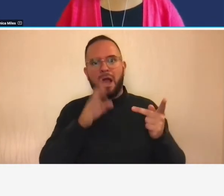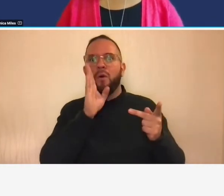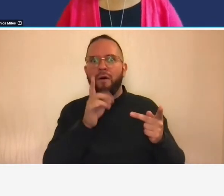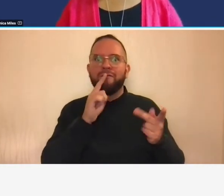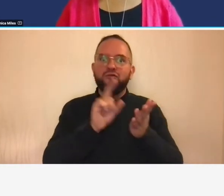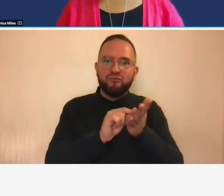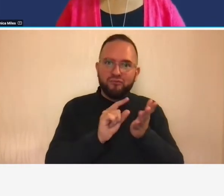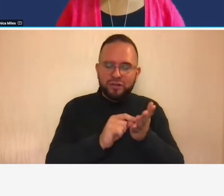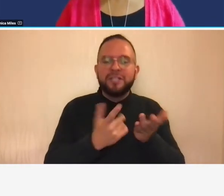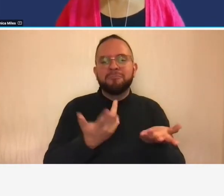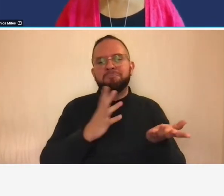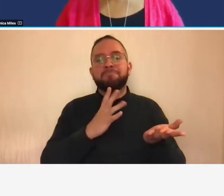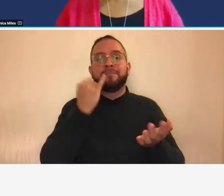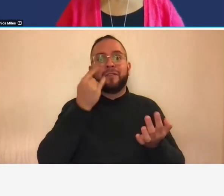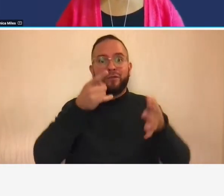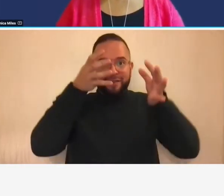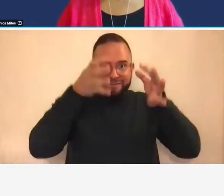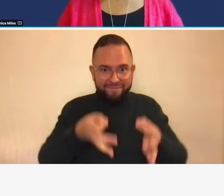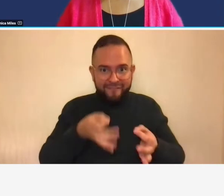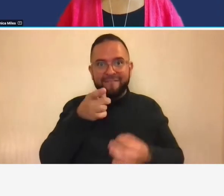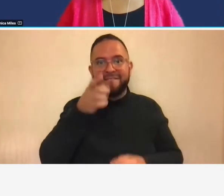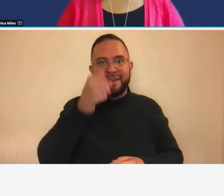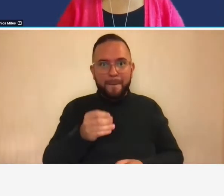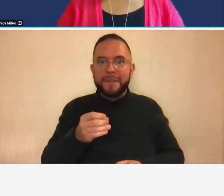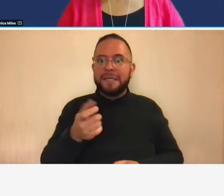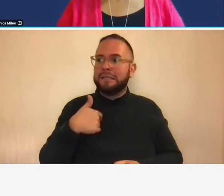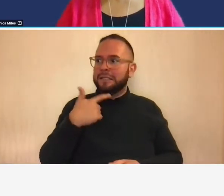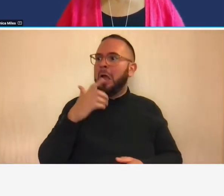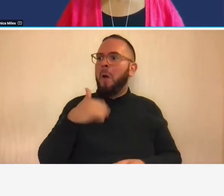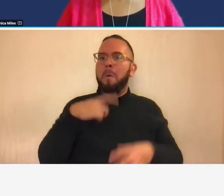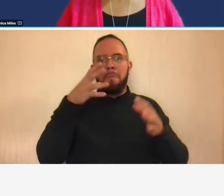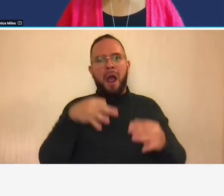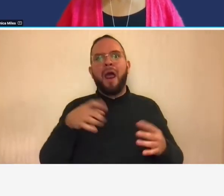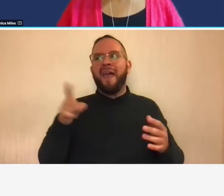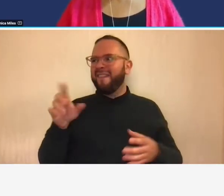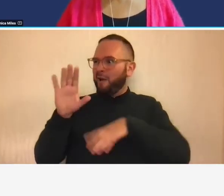once you decide as a company to make that decision that you're going to identify that